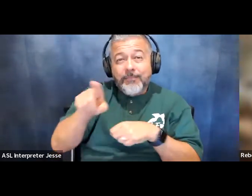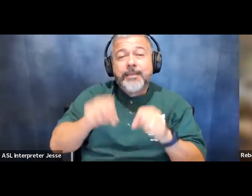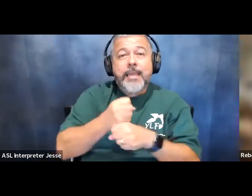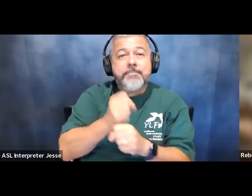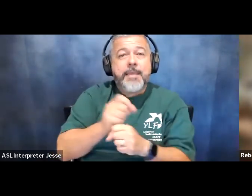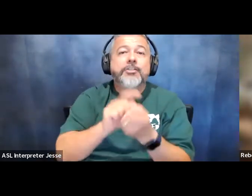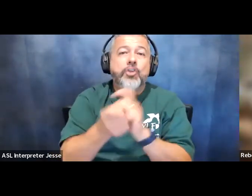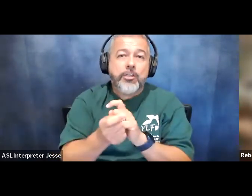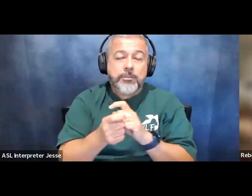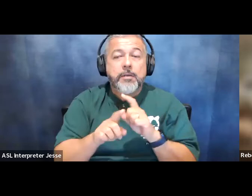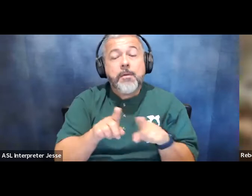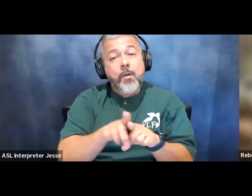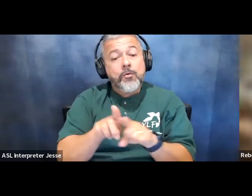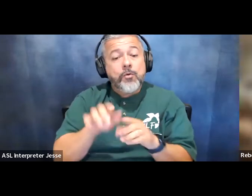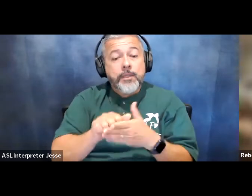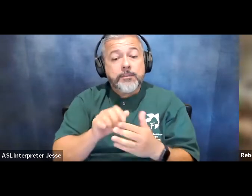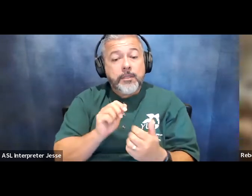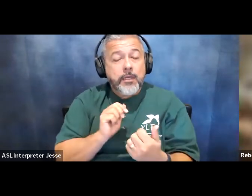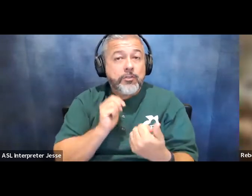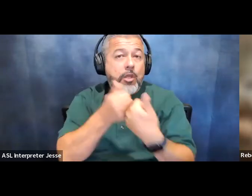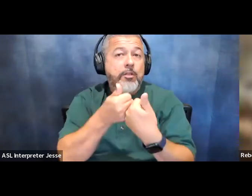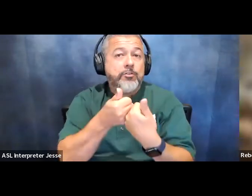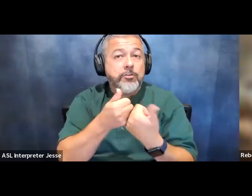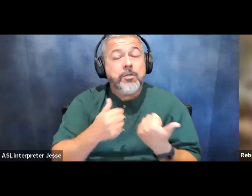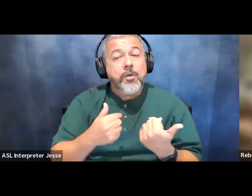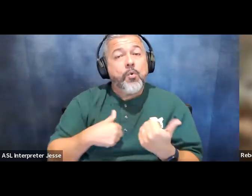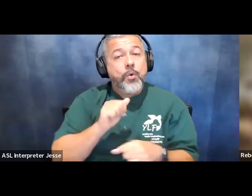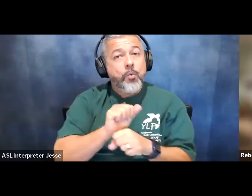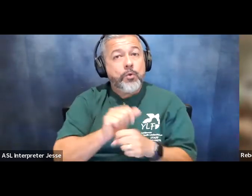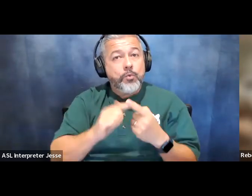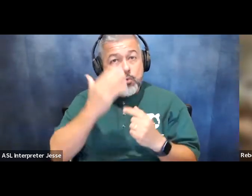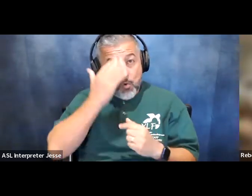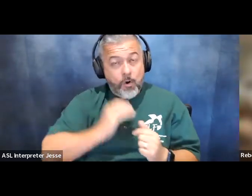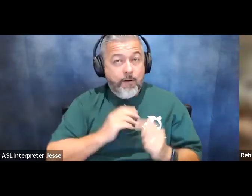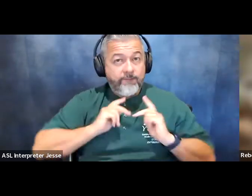but it's also a challenge we work to know our physical emotional and mental limits